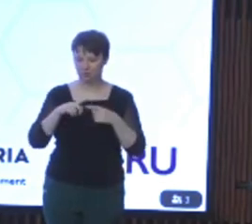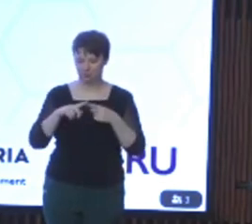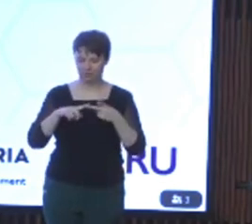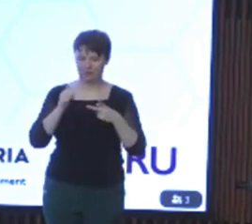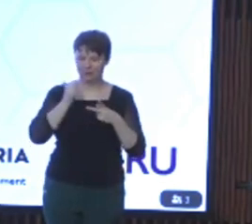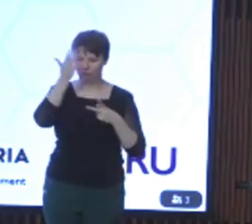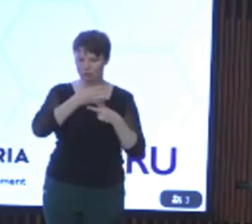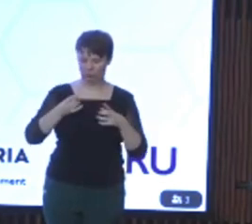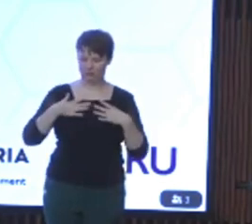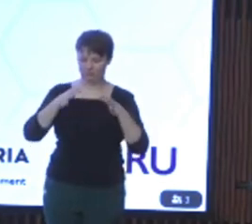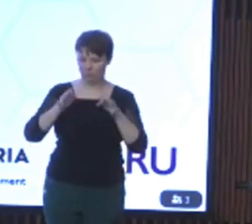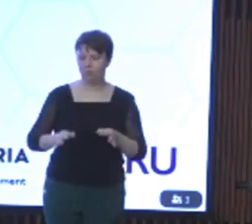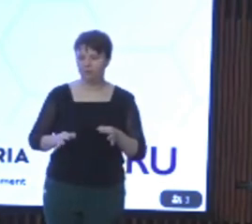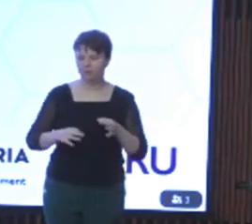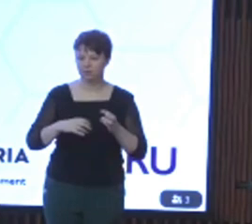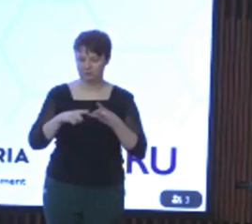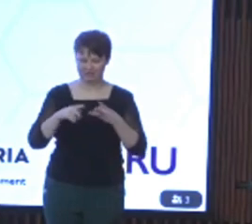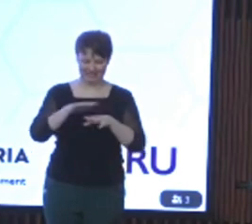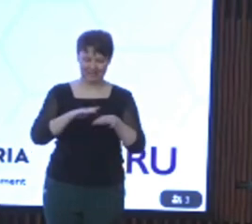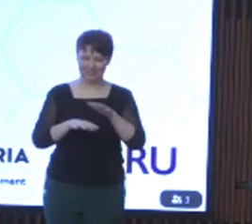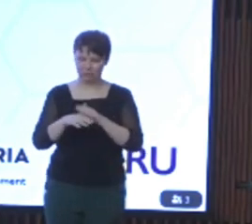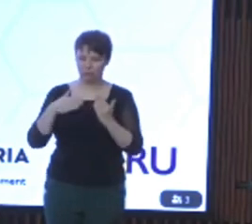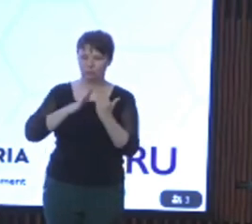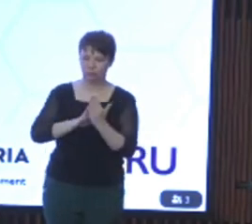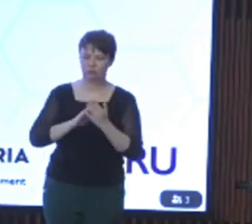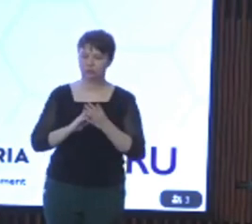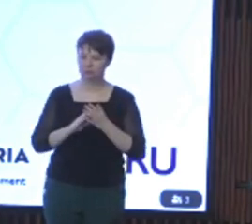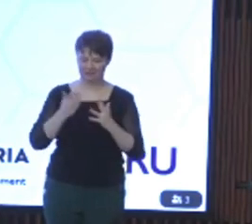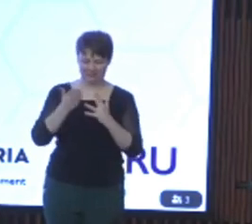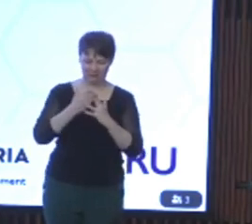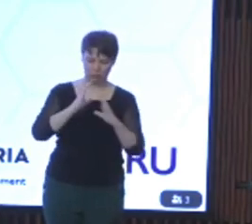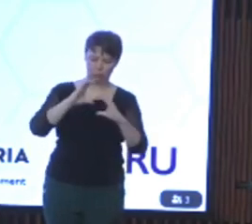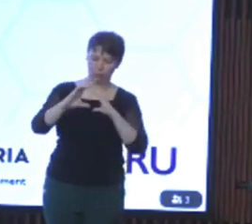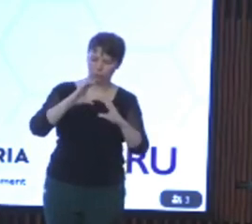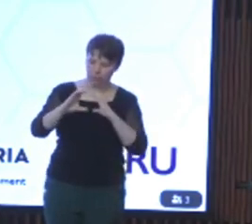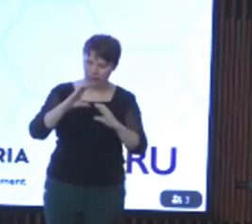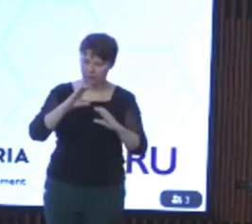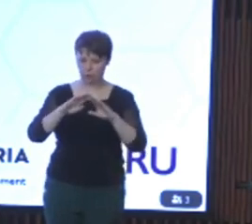self-determination intersectional approaches, accessible communications and universal design,